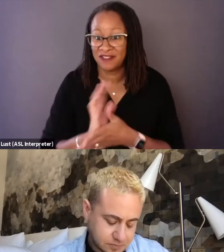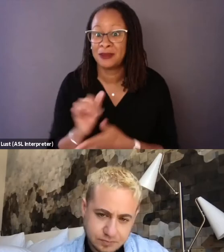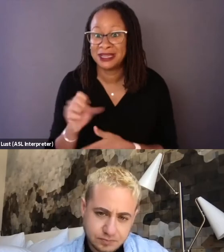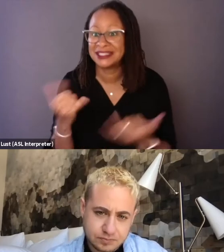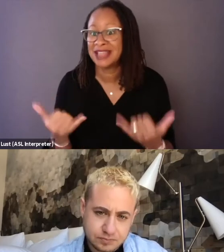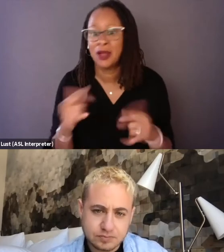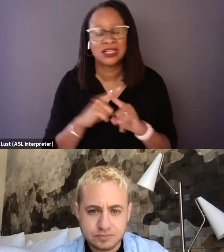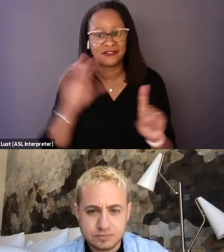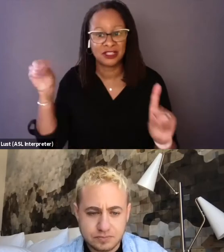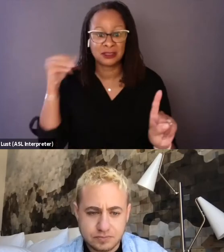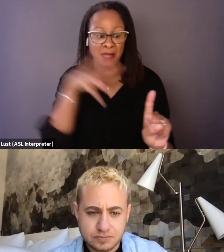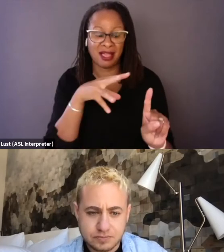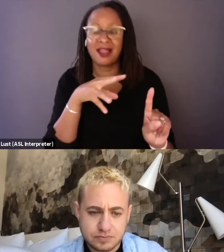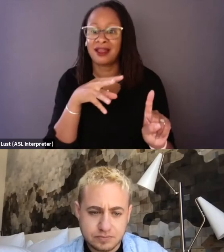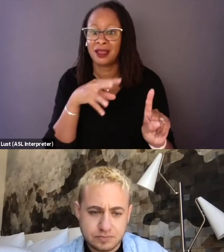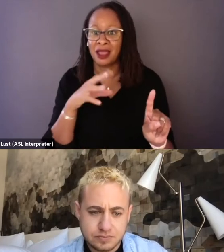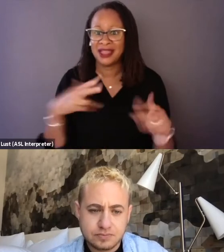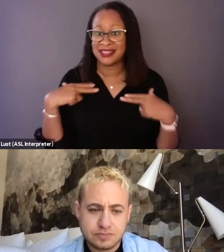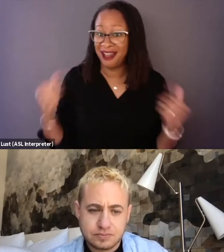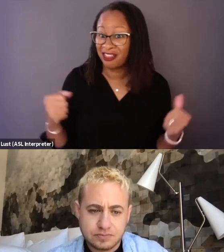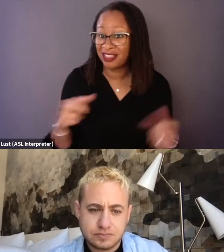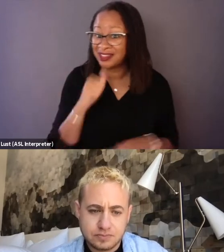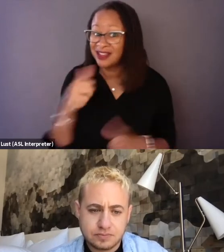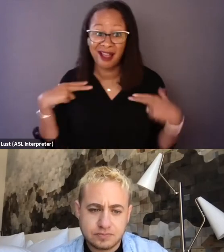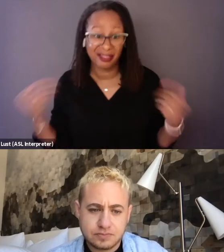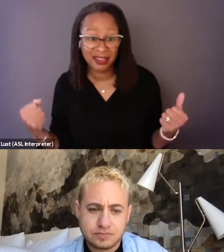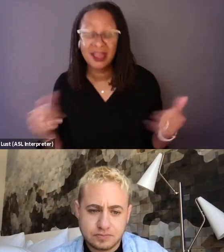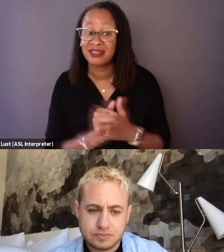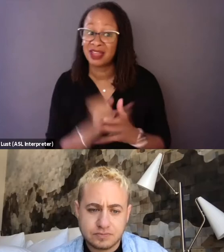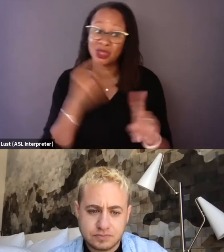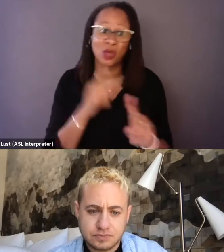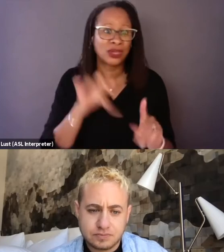So what is that spotlight? Is it healthy or unhealthy? And that's things we have to consider years ago.